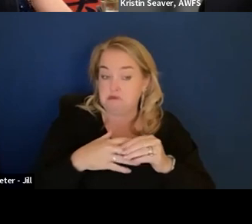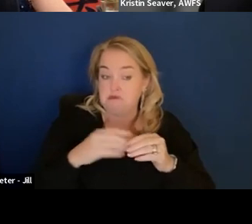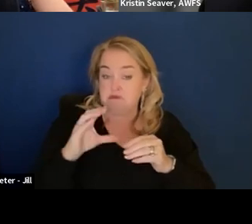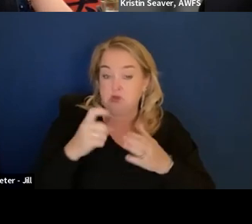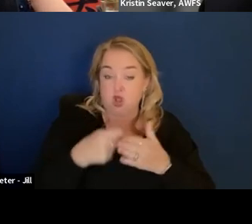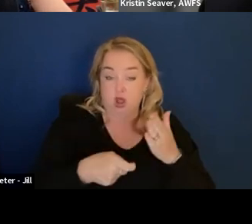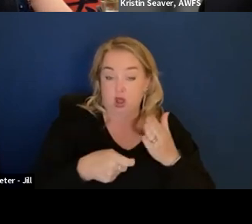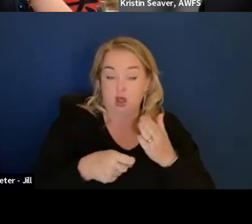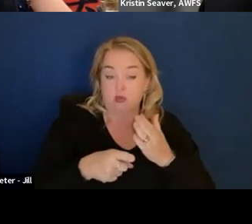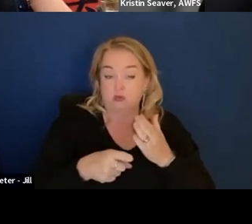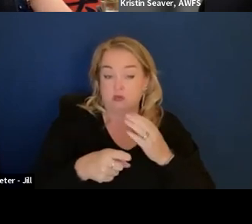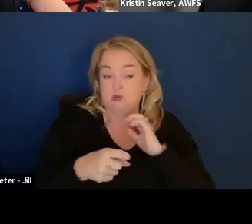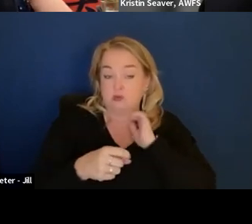You came right back in.